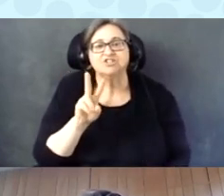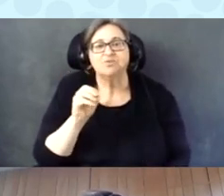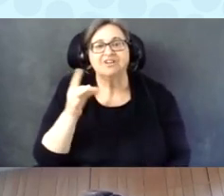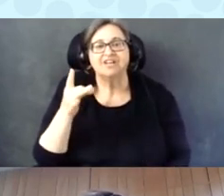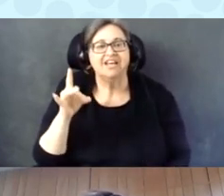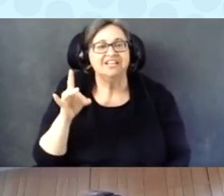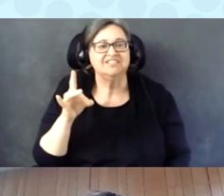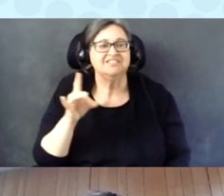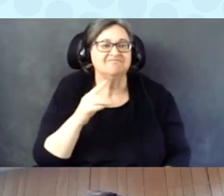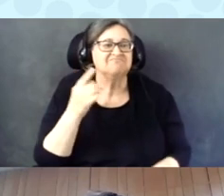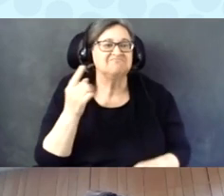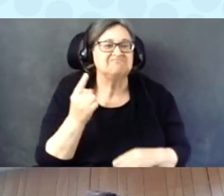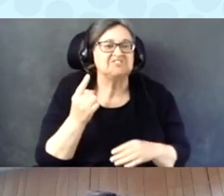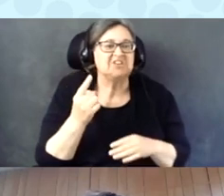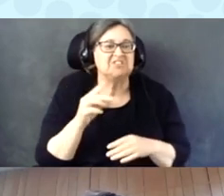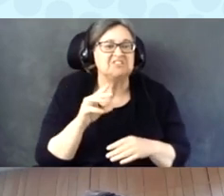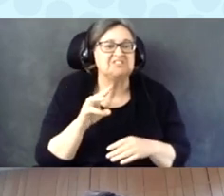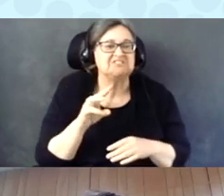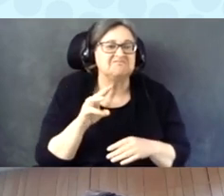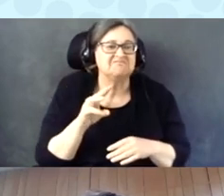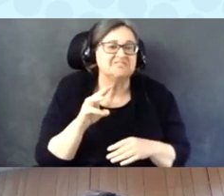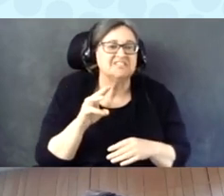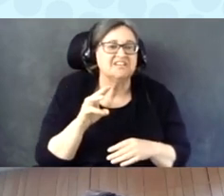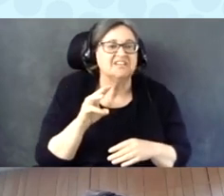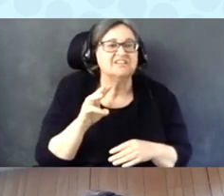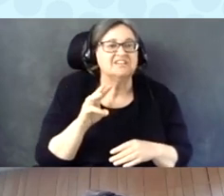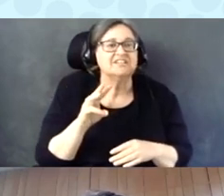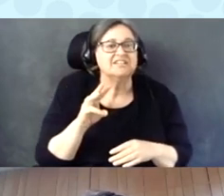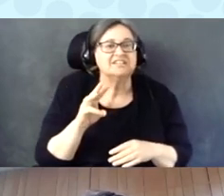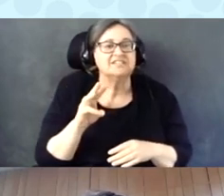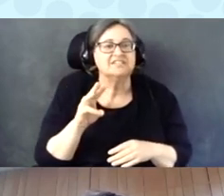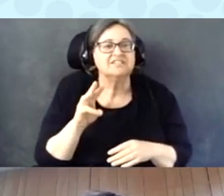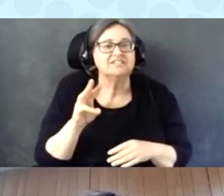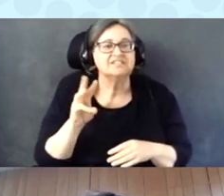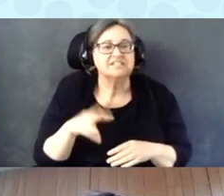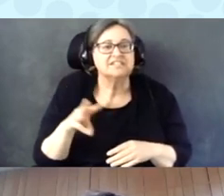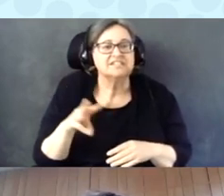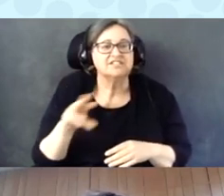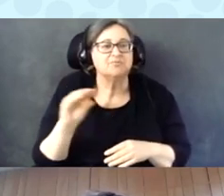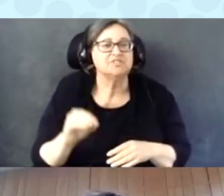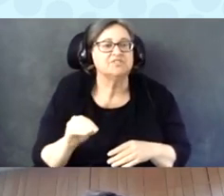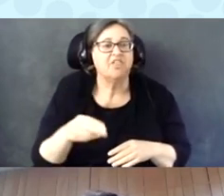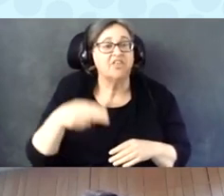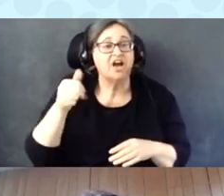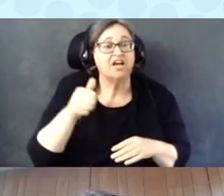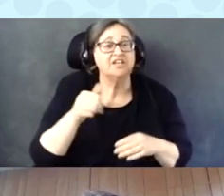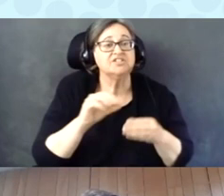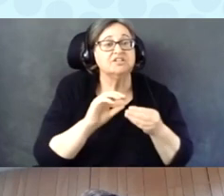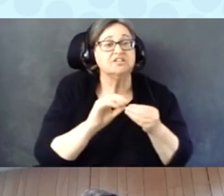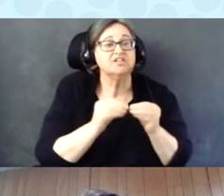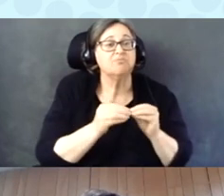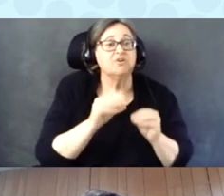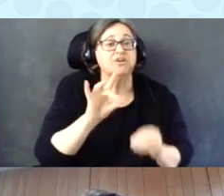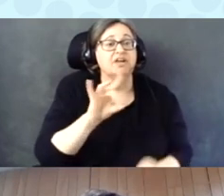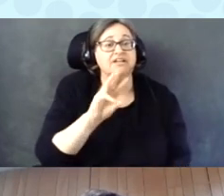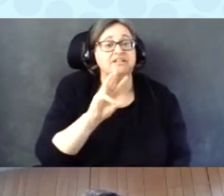The highest value we received was 87% in 2008 for ballot marking devices that were up and running.